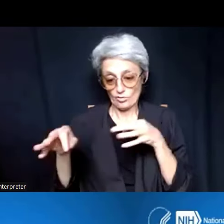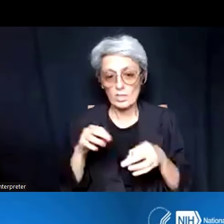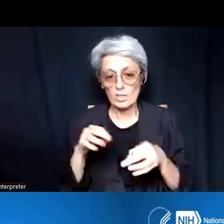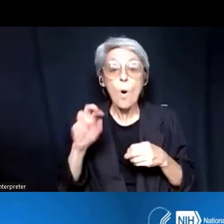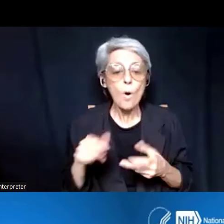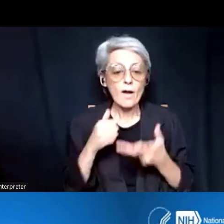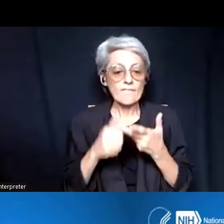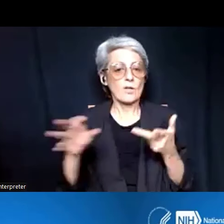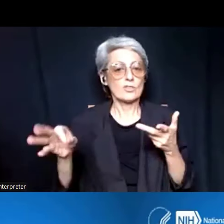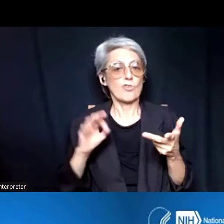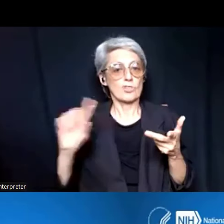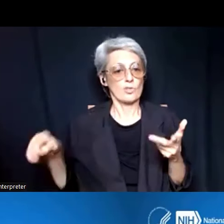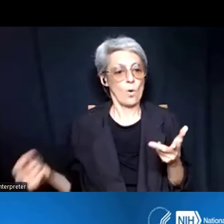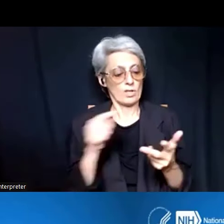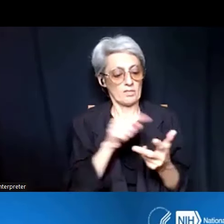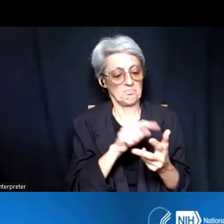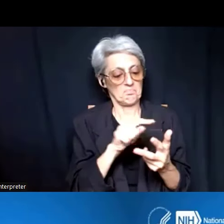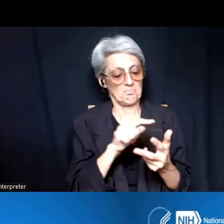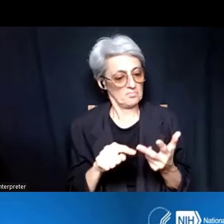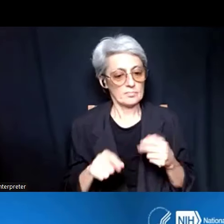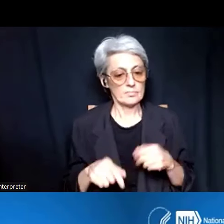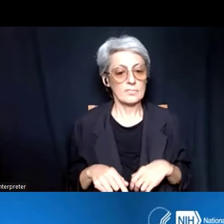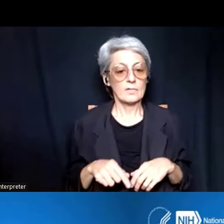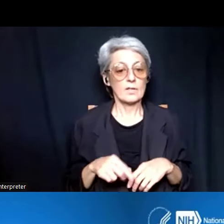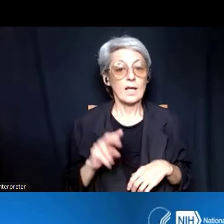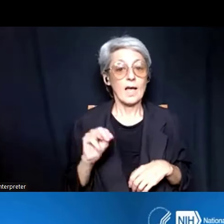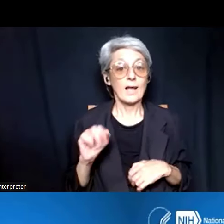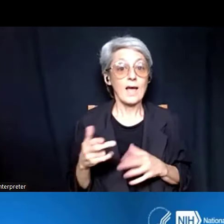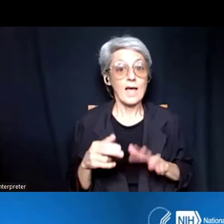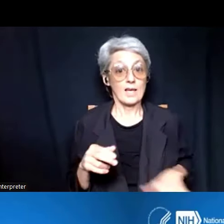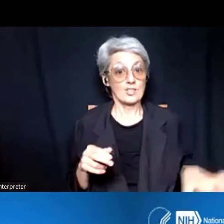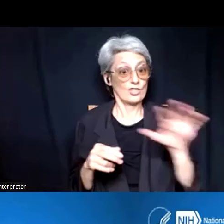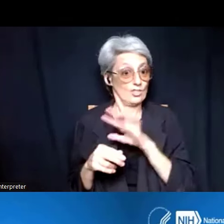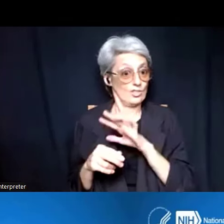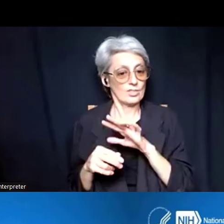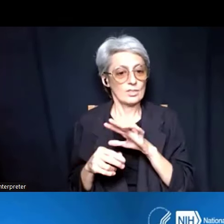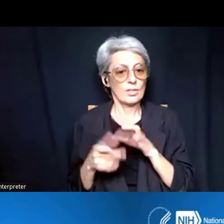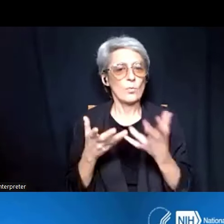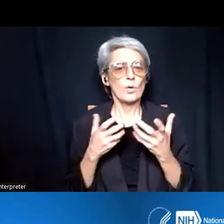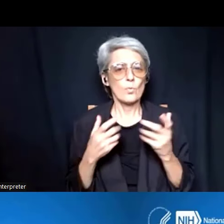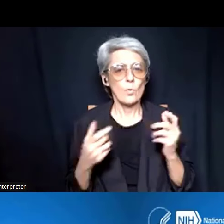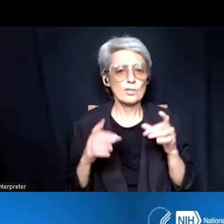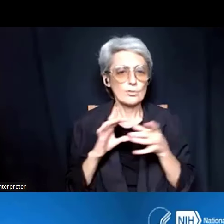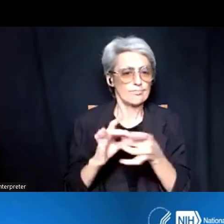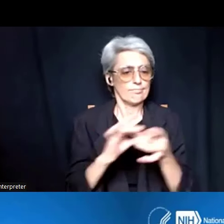But across the NIH, we're seeking to align. So, nih is making tweaks to the SF 424